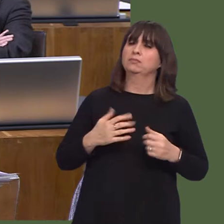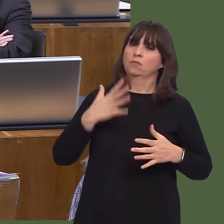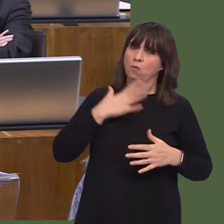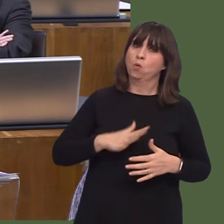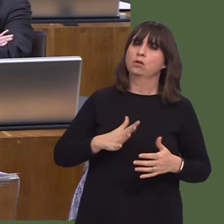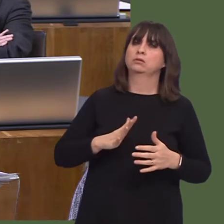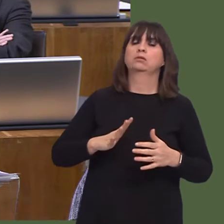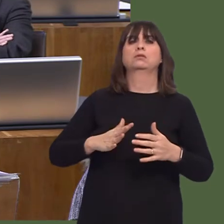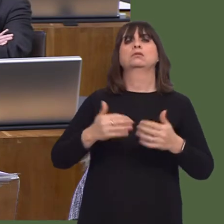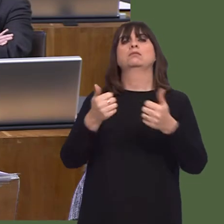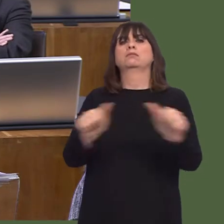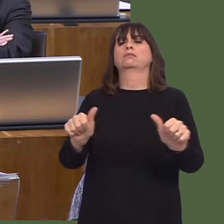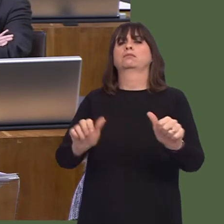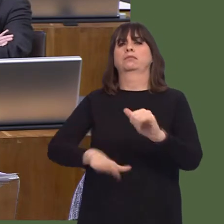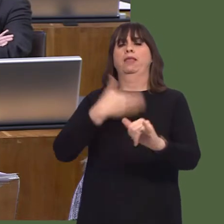So, that is not the intention.